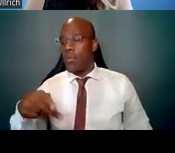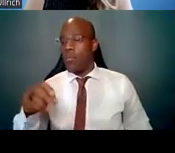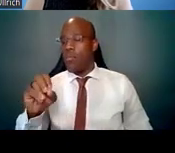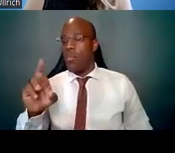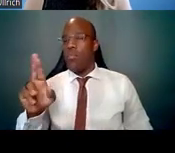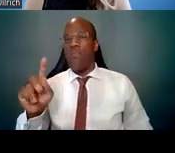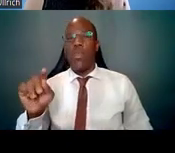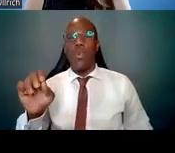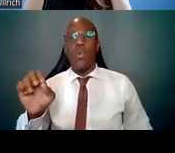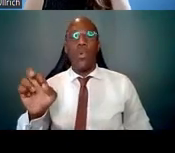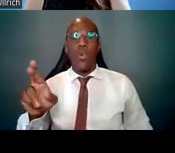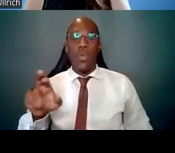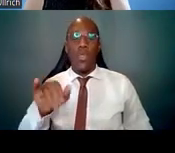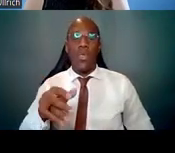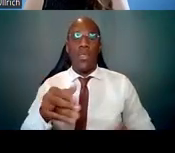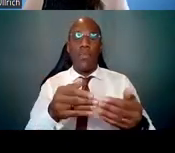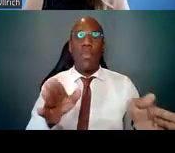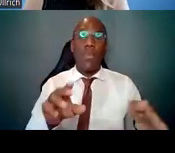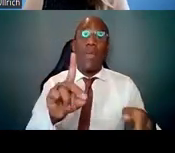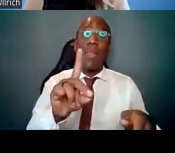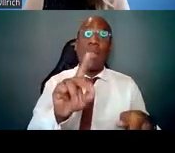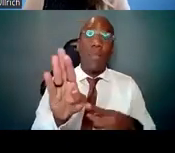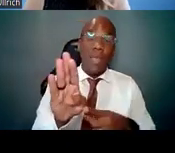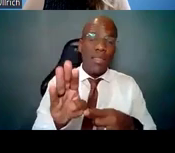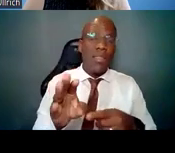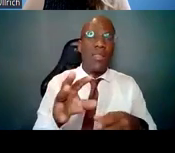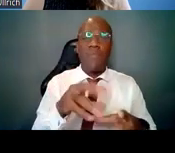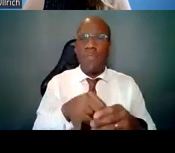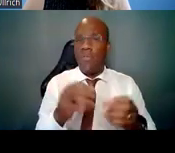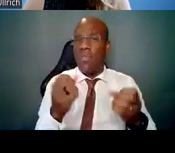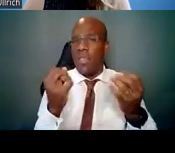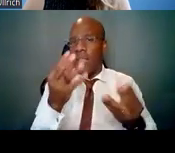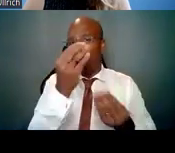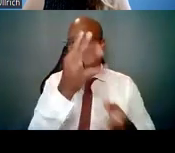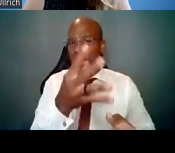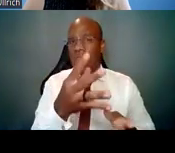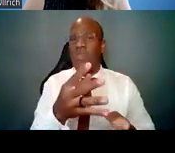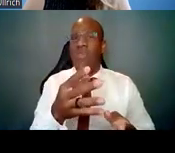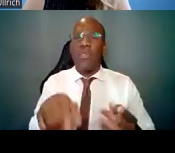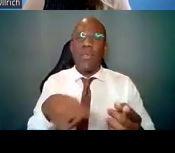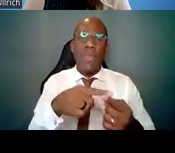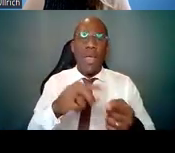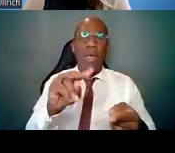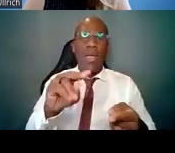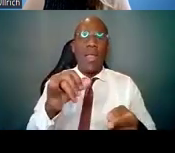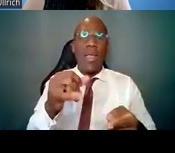a lot of information about NIH and our awards.